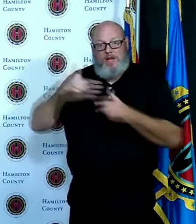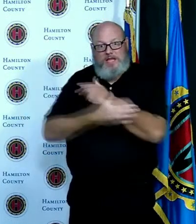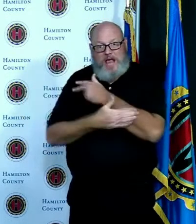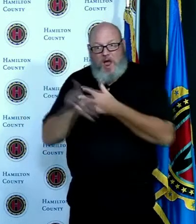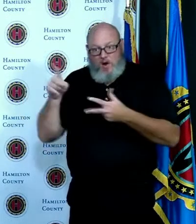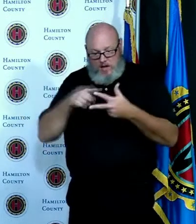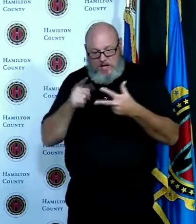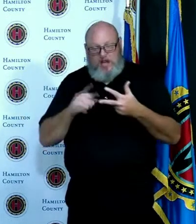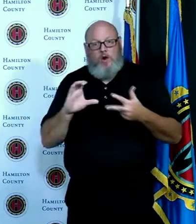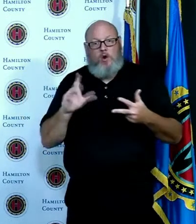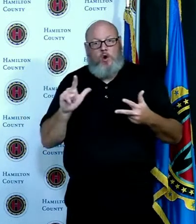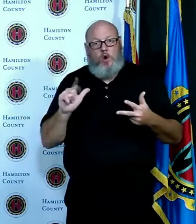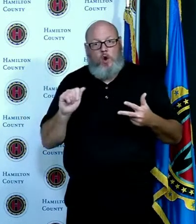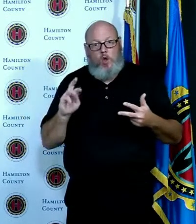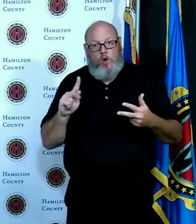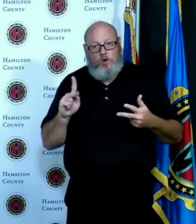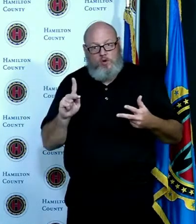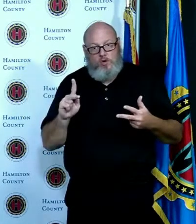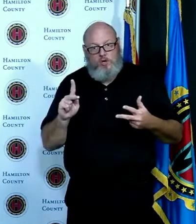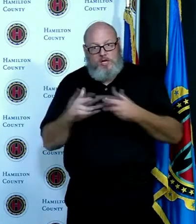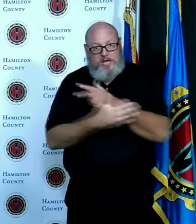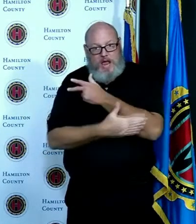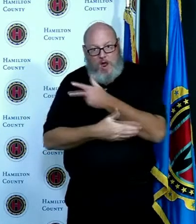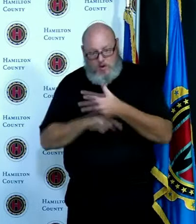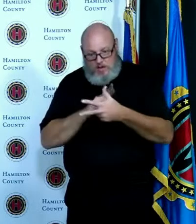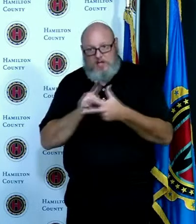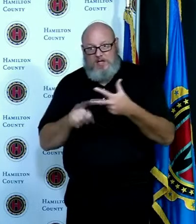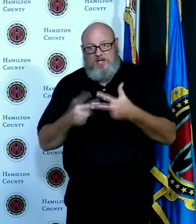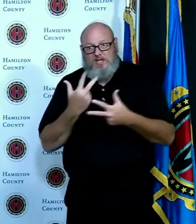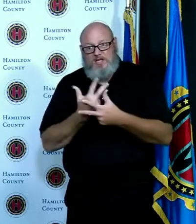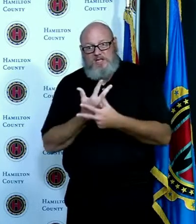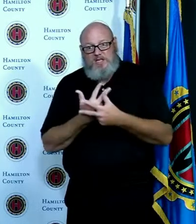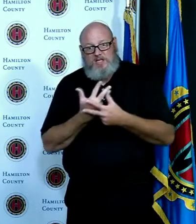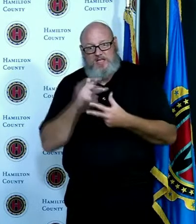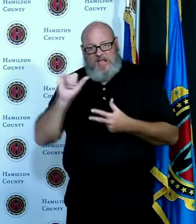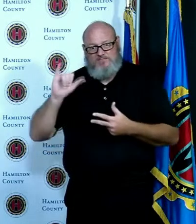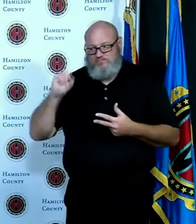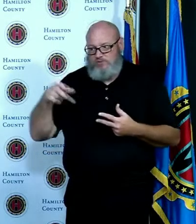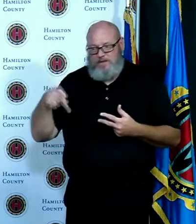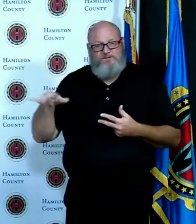don't mean to overstate it but I think we're all desperately trying to not have us meet all these